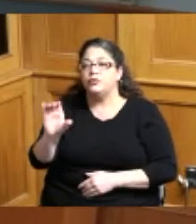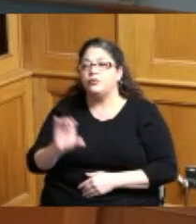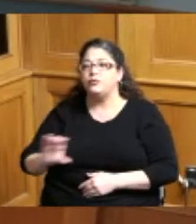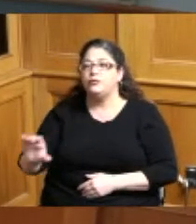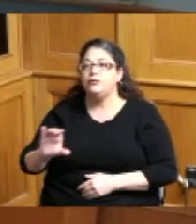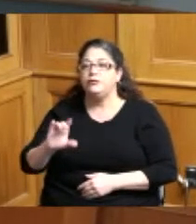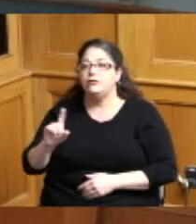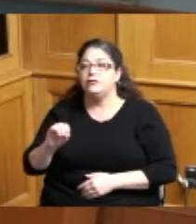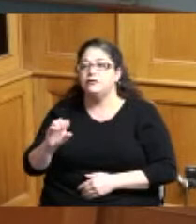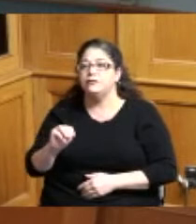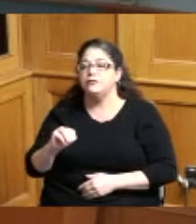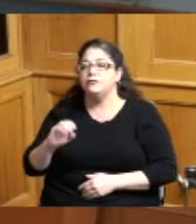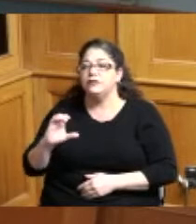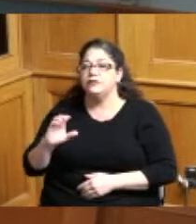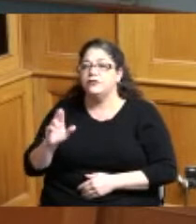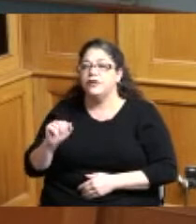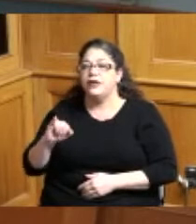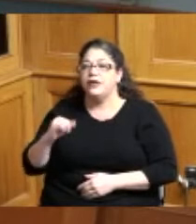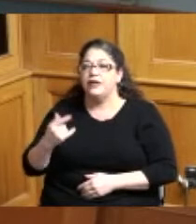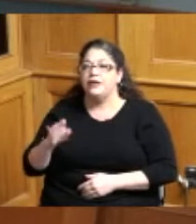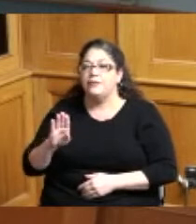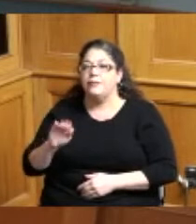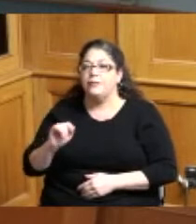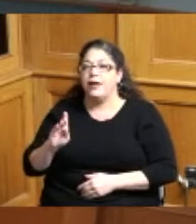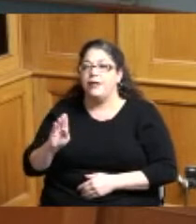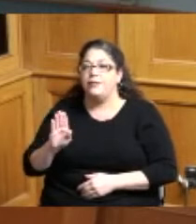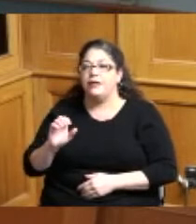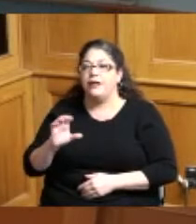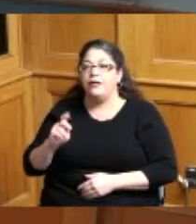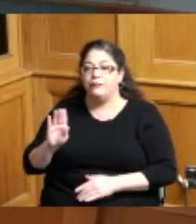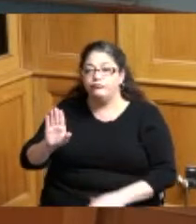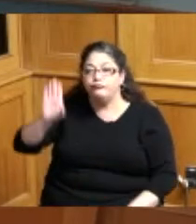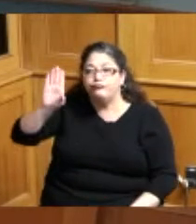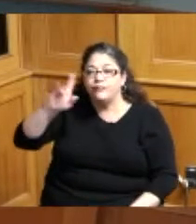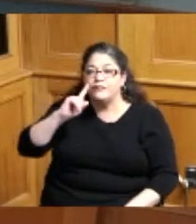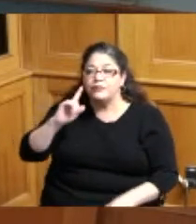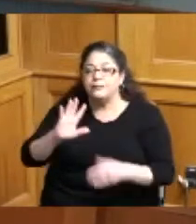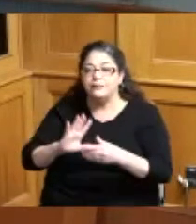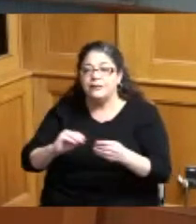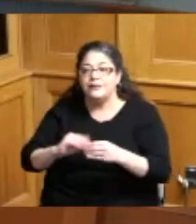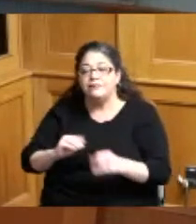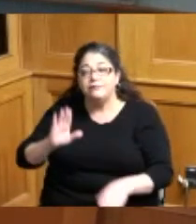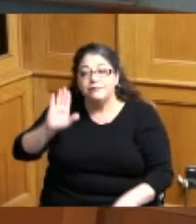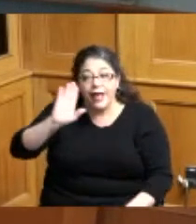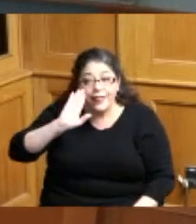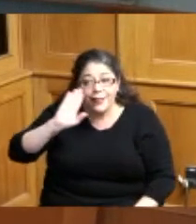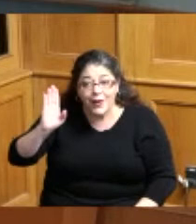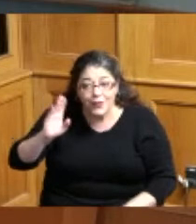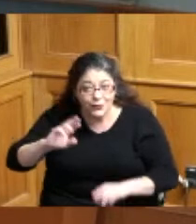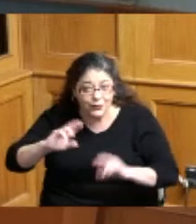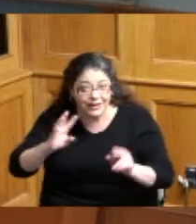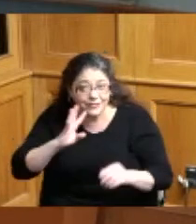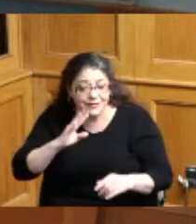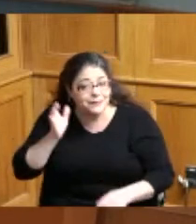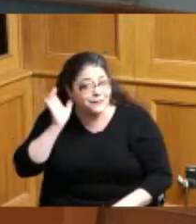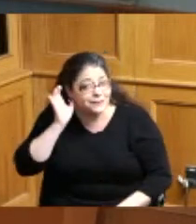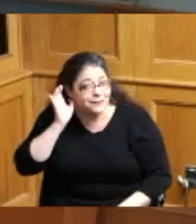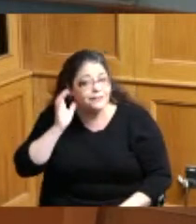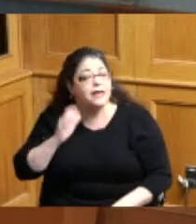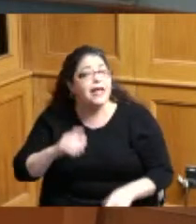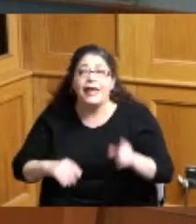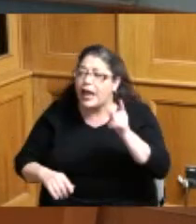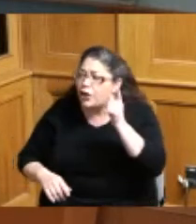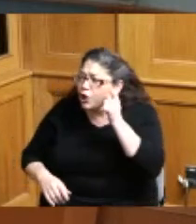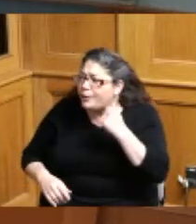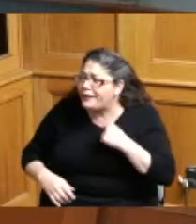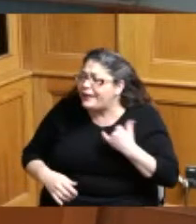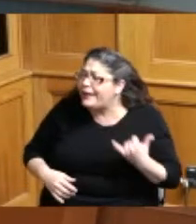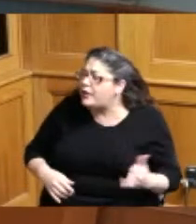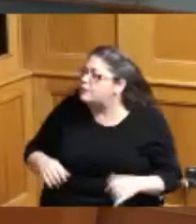Craig Babcock has raised his hand to speak hello Mr Babcock yes can you hear me yes I can uh-huh